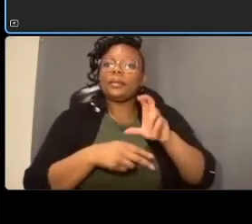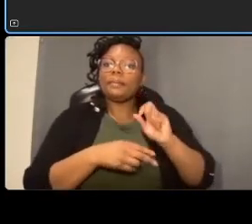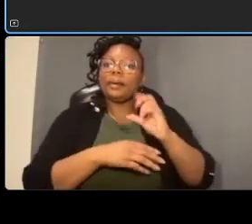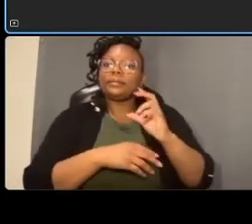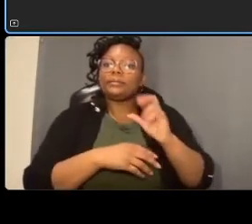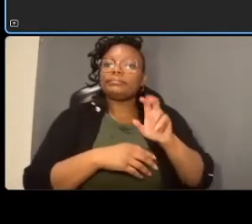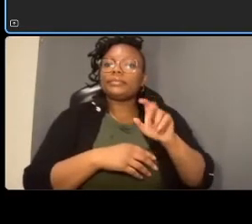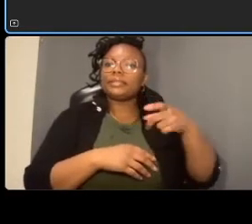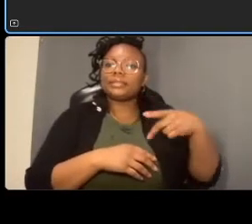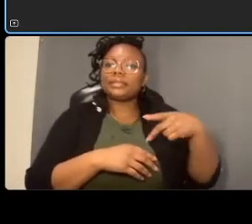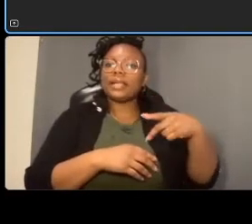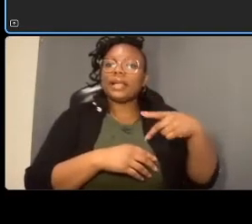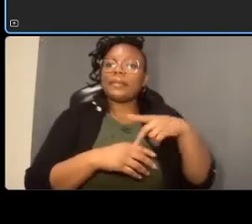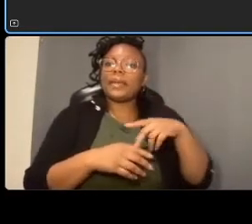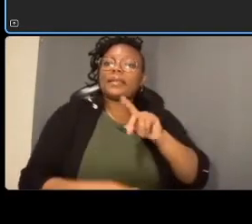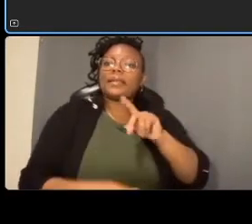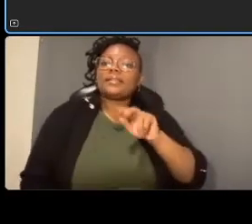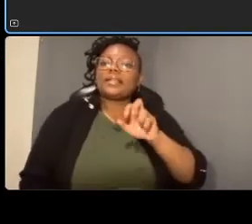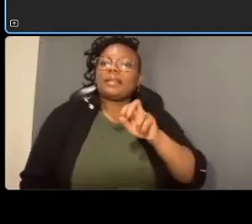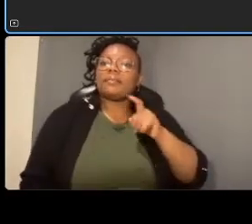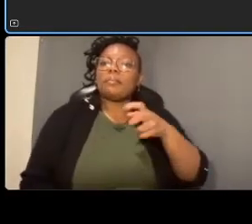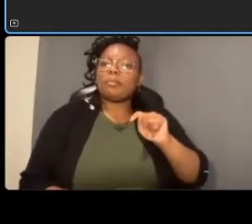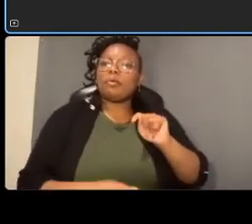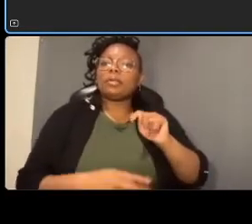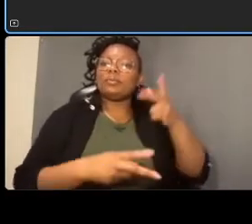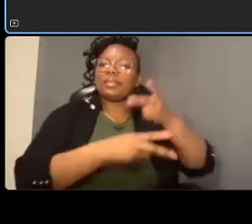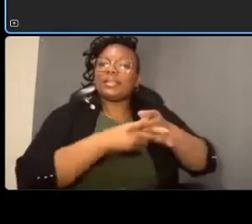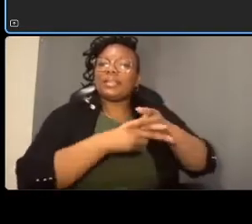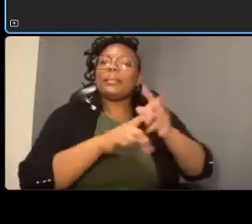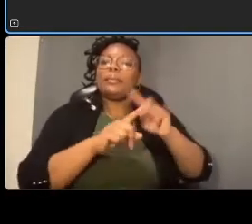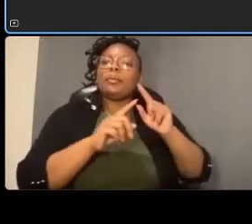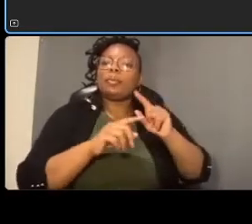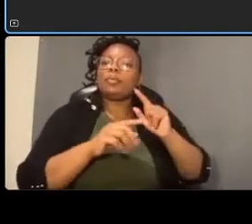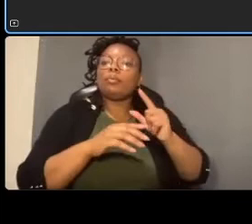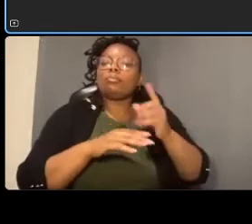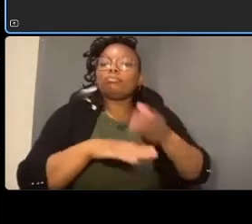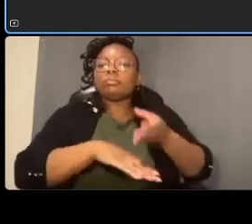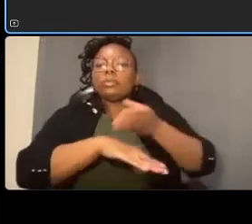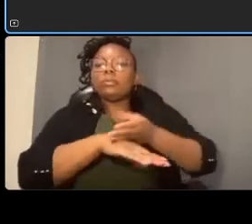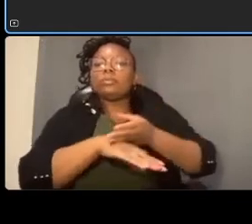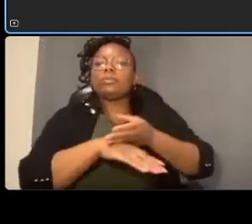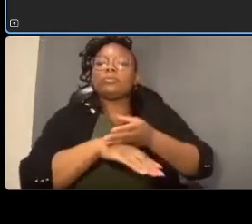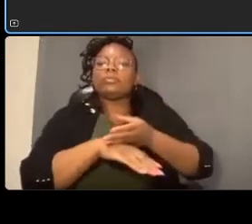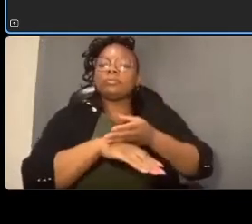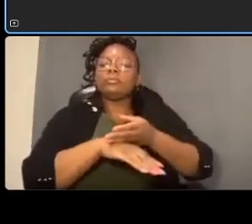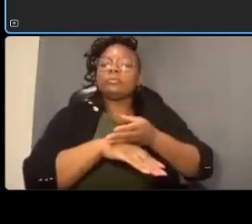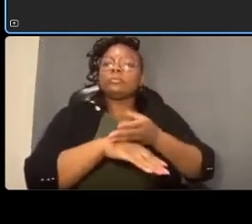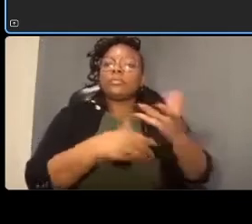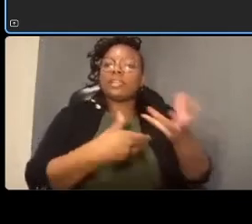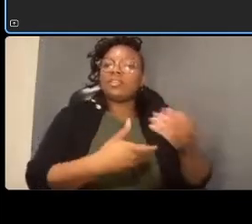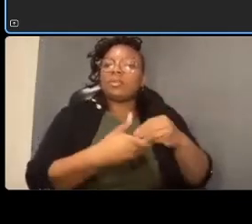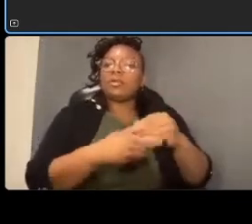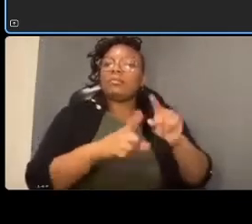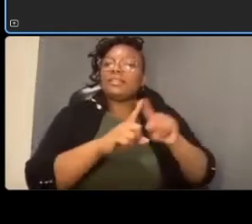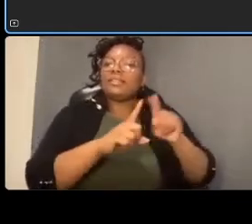um features to be incorporated in design and i think the other bus stops there at brandywine